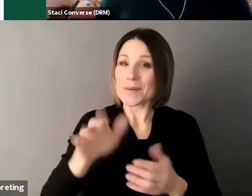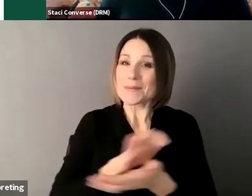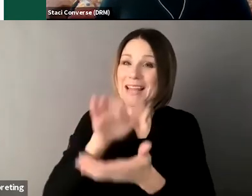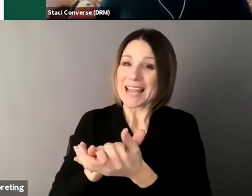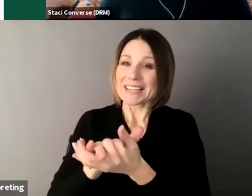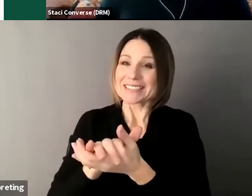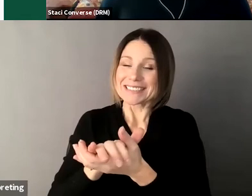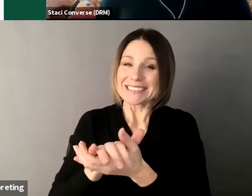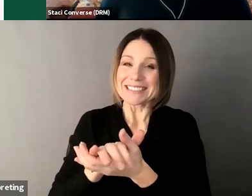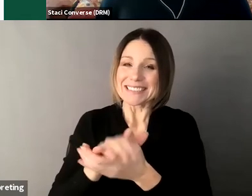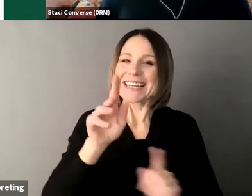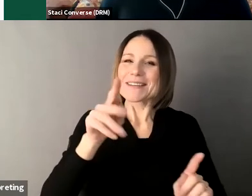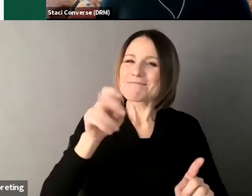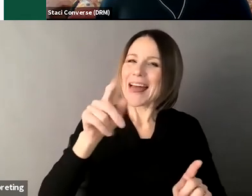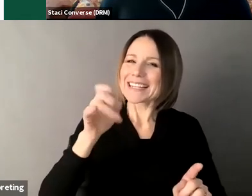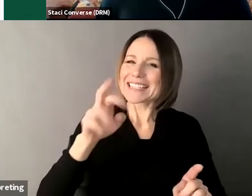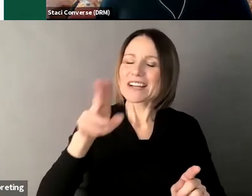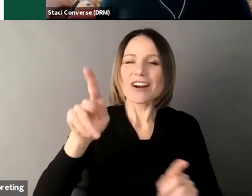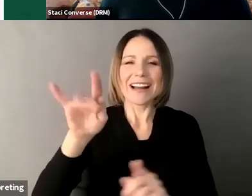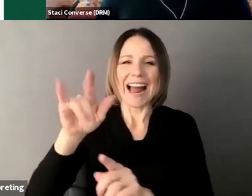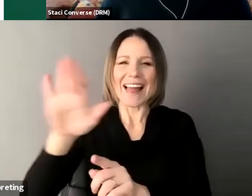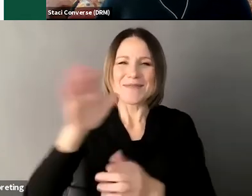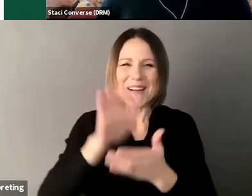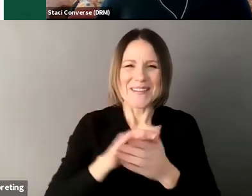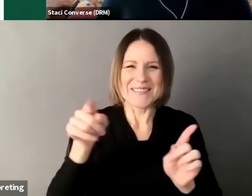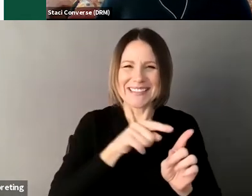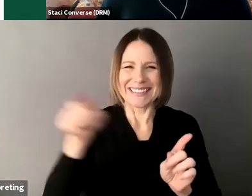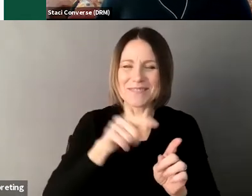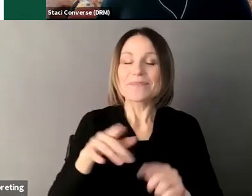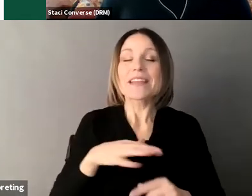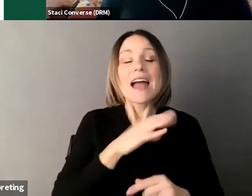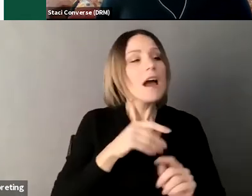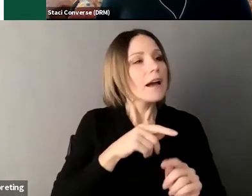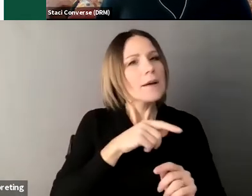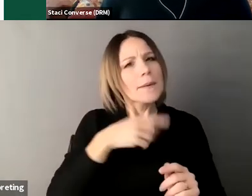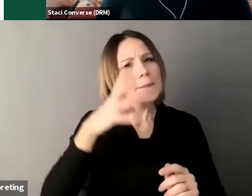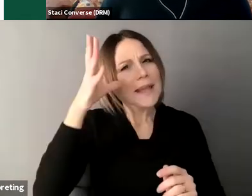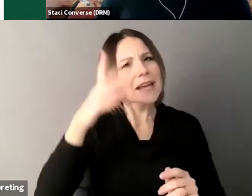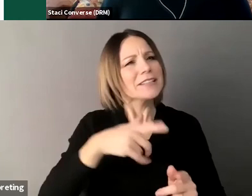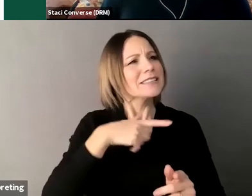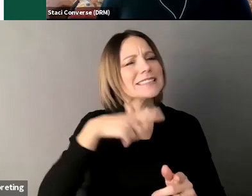they help me plan for how much it is going to cost I am the one that makes the final